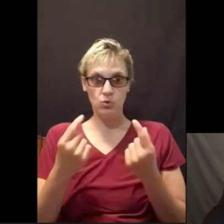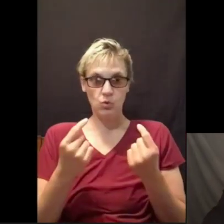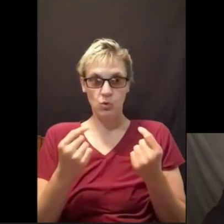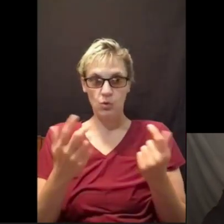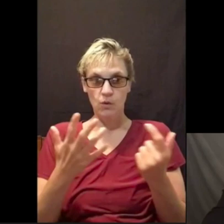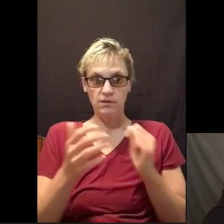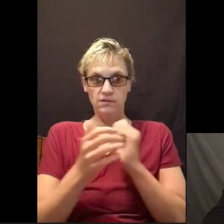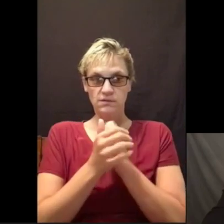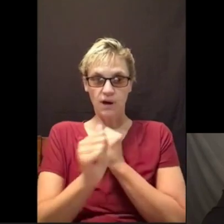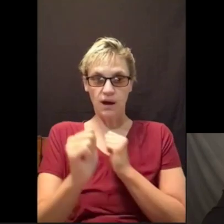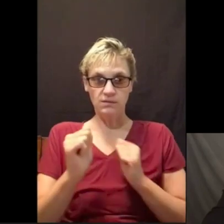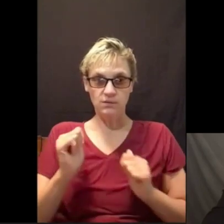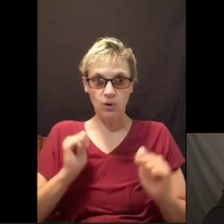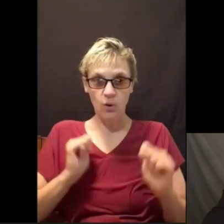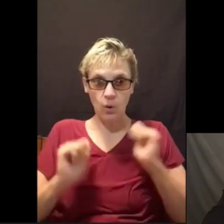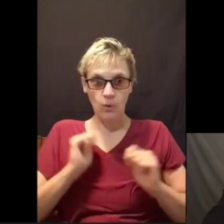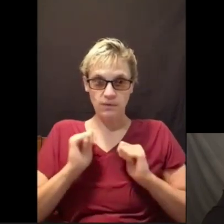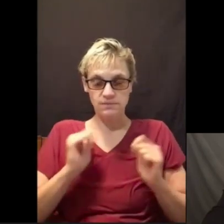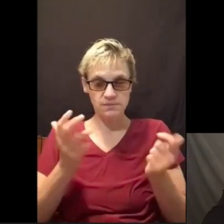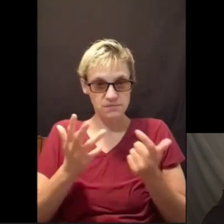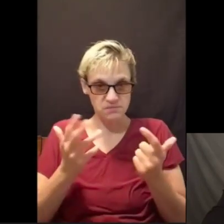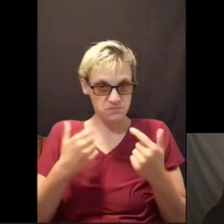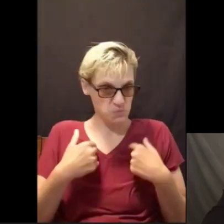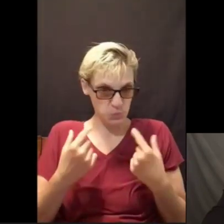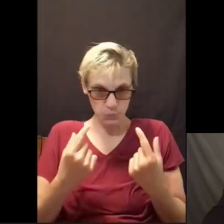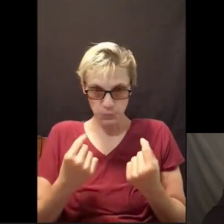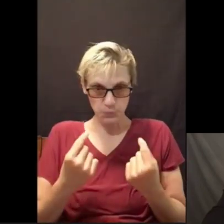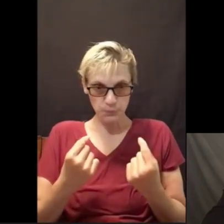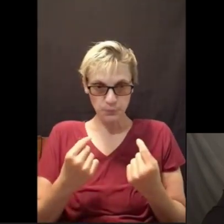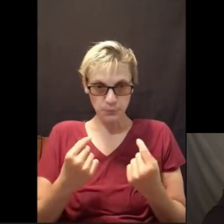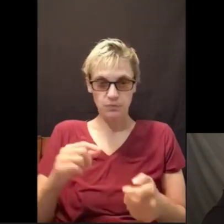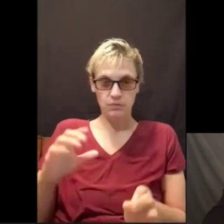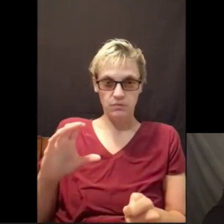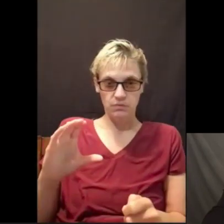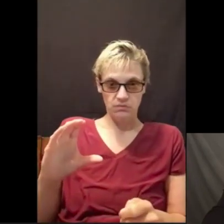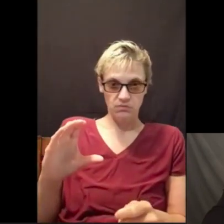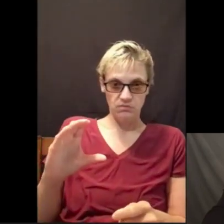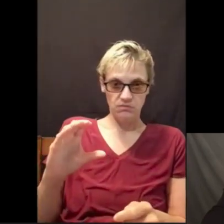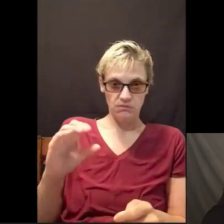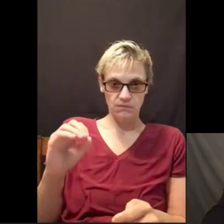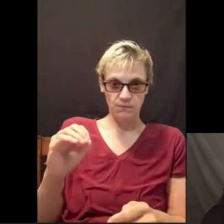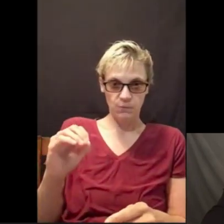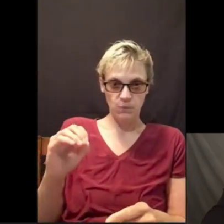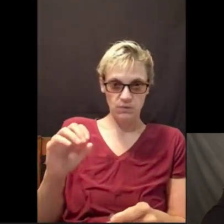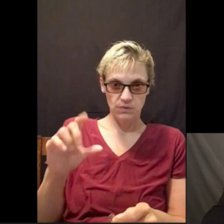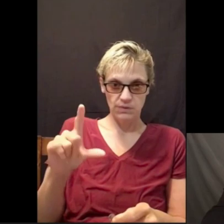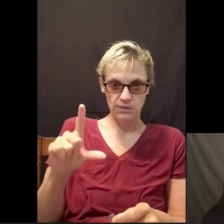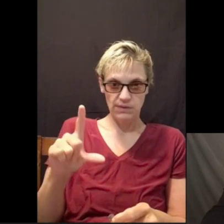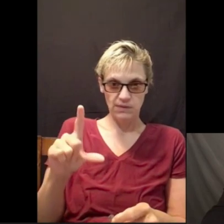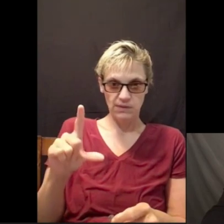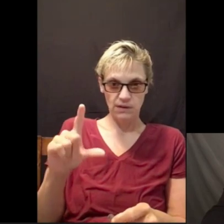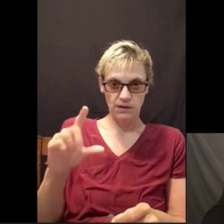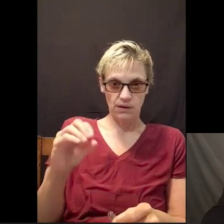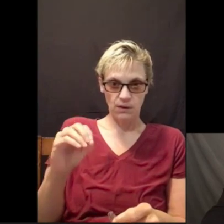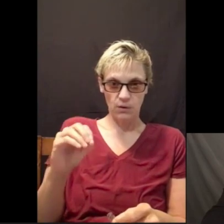This is how I sign my name in sign language. For the talent show, I want to show you something.